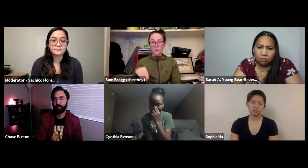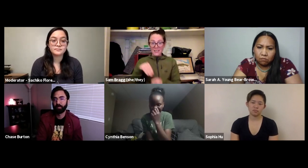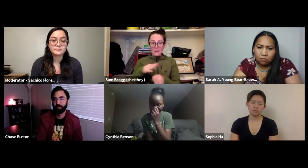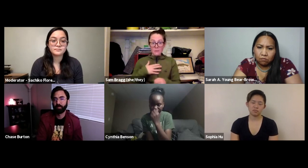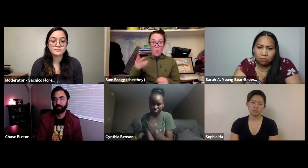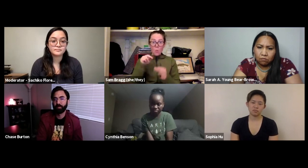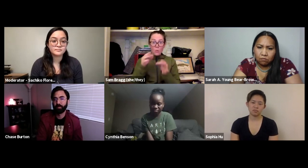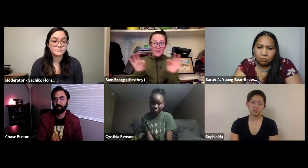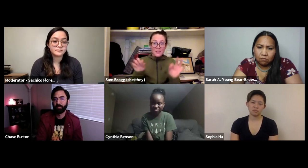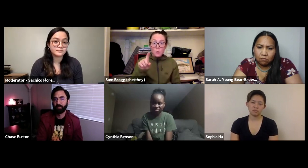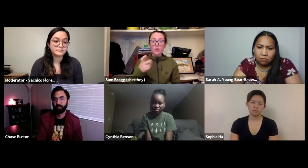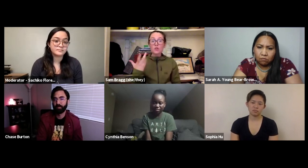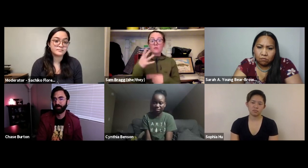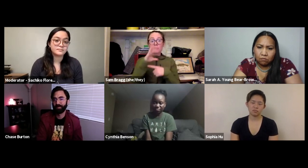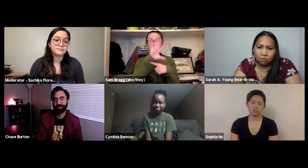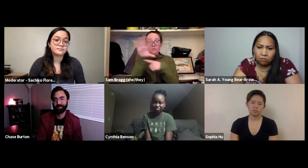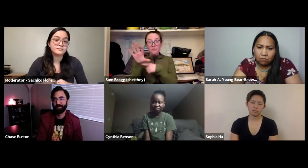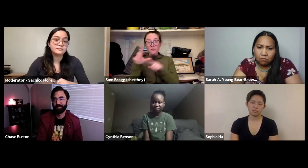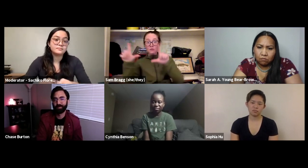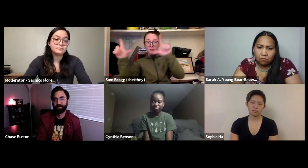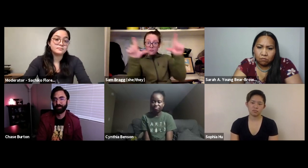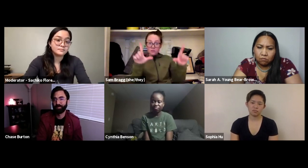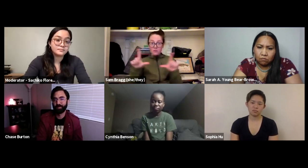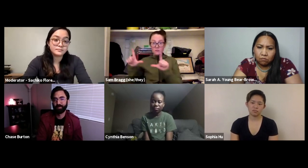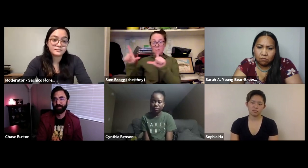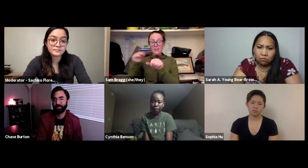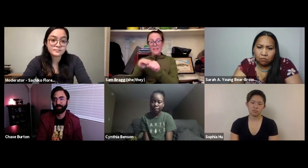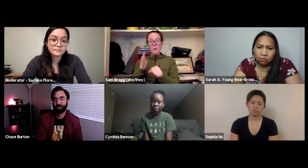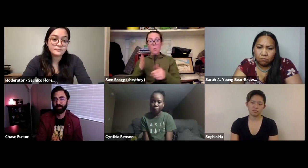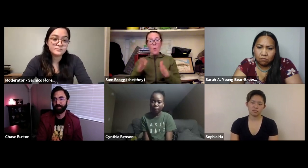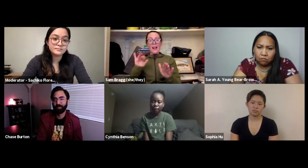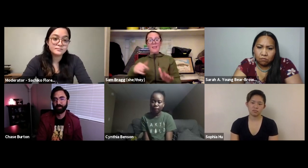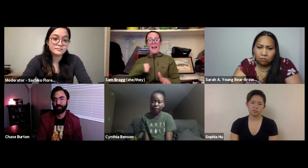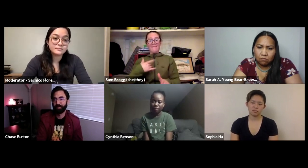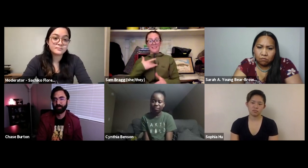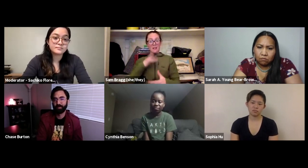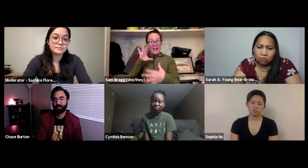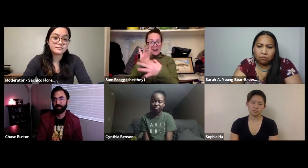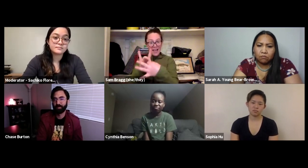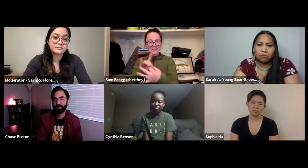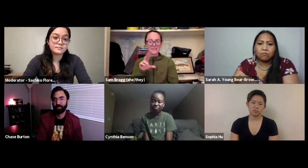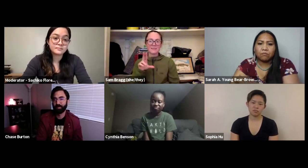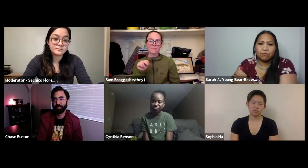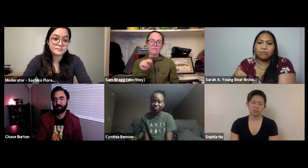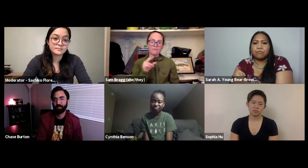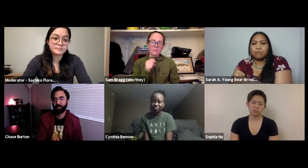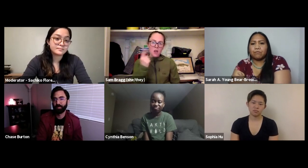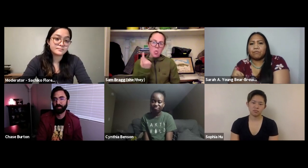Captioning does some of its work but it's not 100% in my own language with Deaf lens